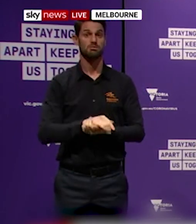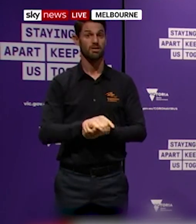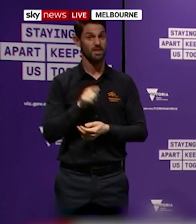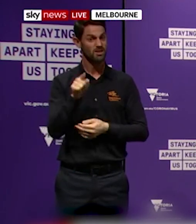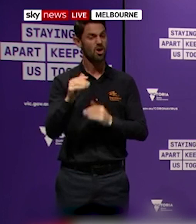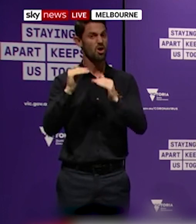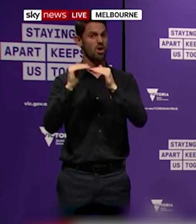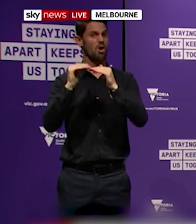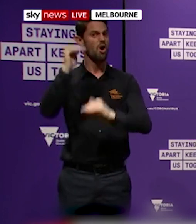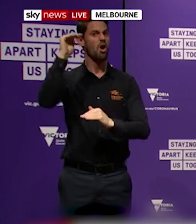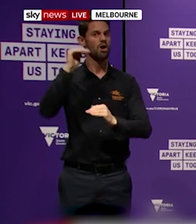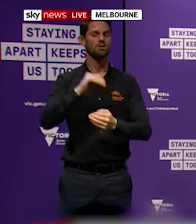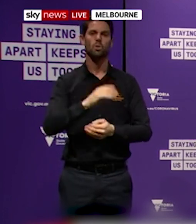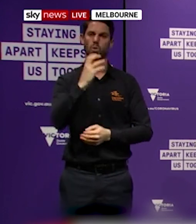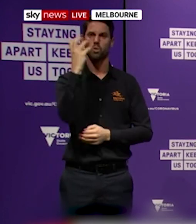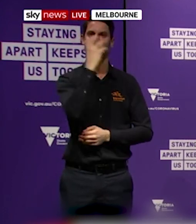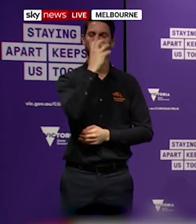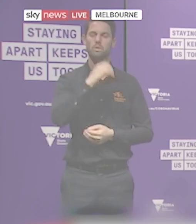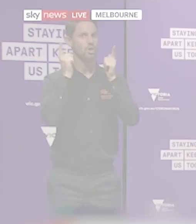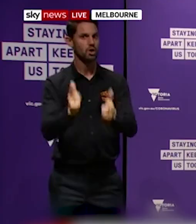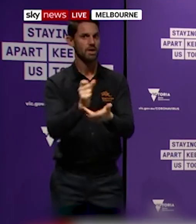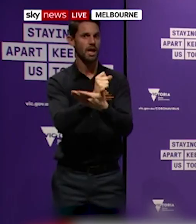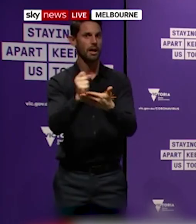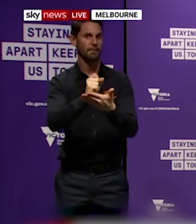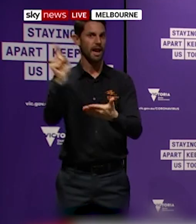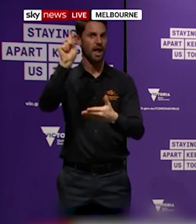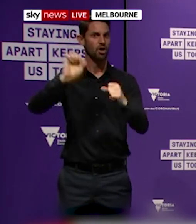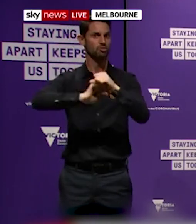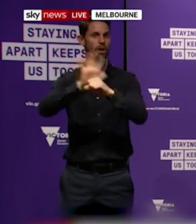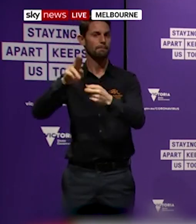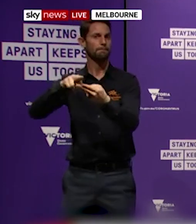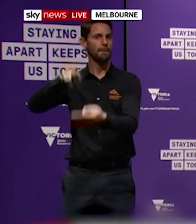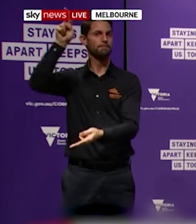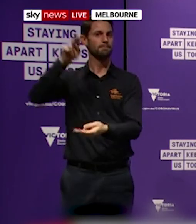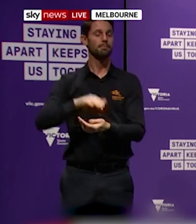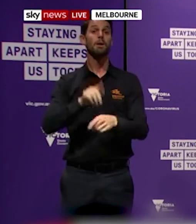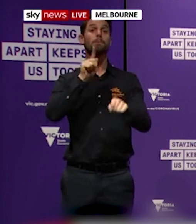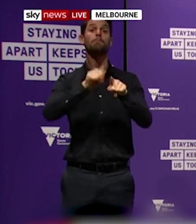and one that poses a real threat to all of us. The suburbs with the highest number of new cases are